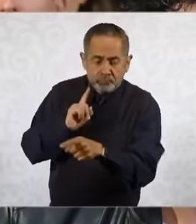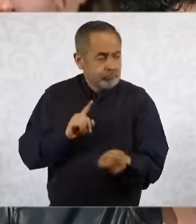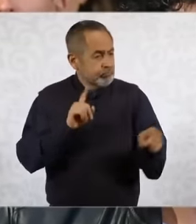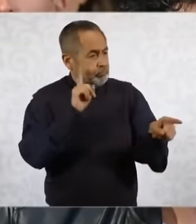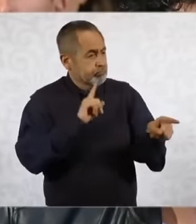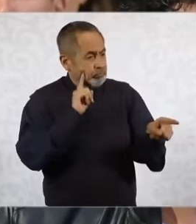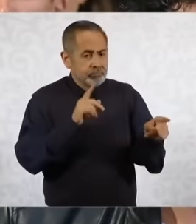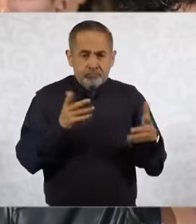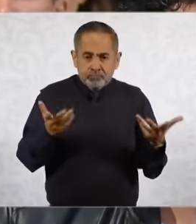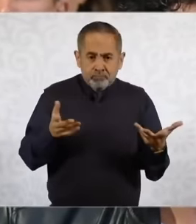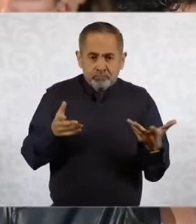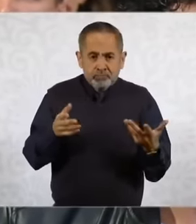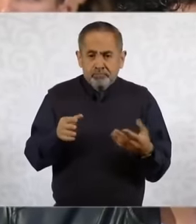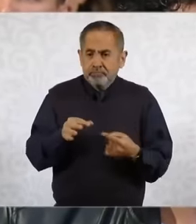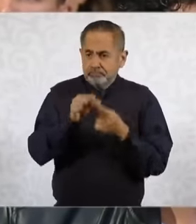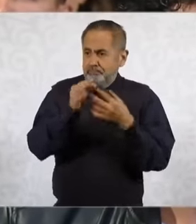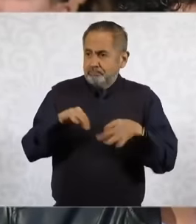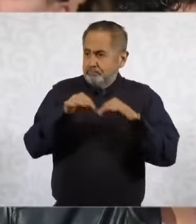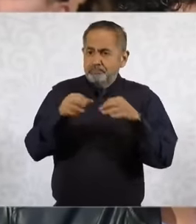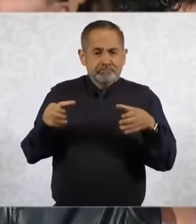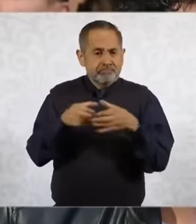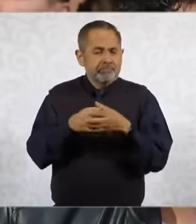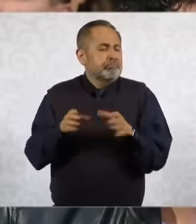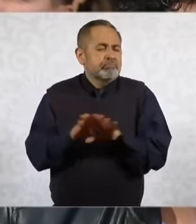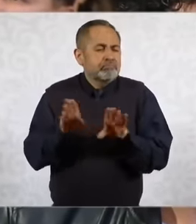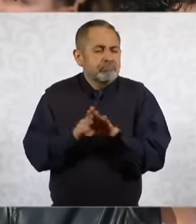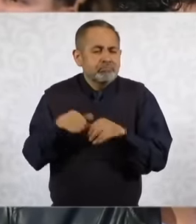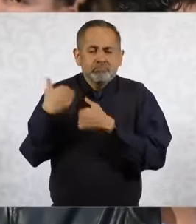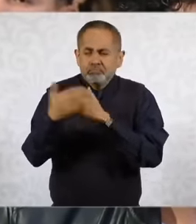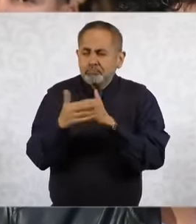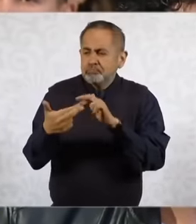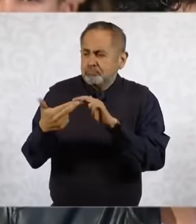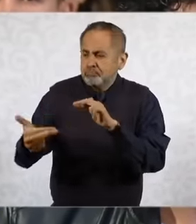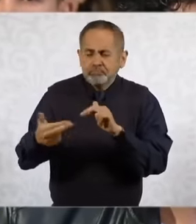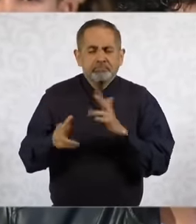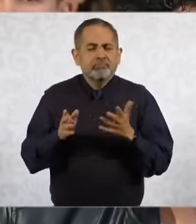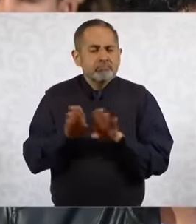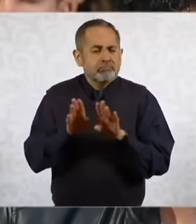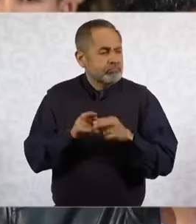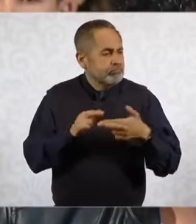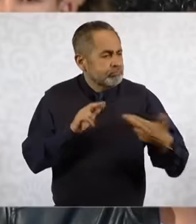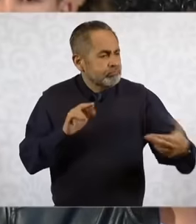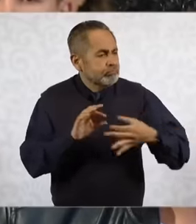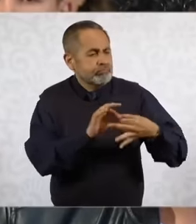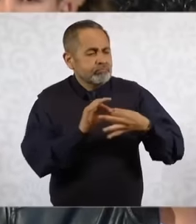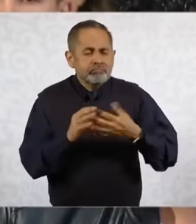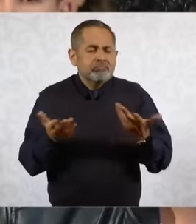and especially women and also this issue of well uh surely the insistence on the How can we